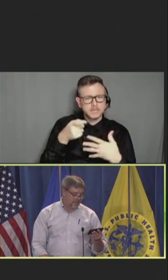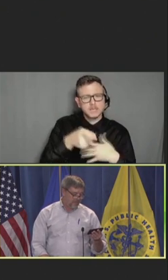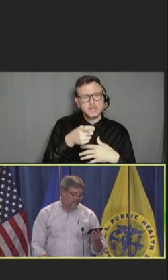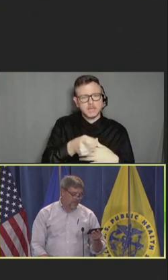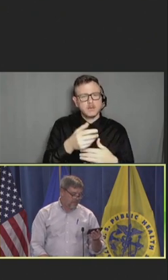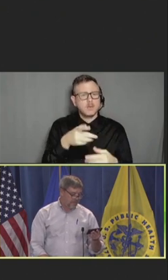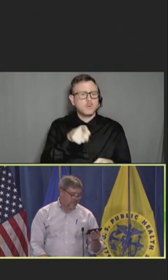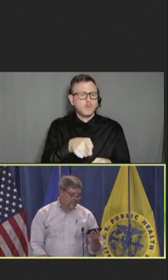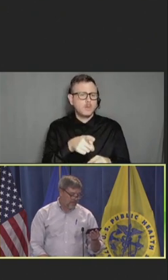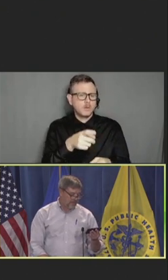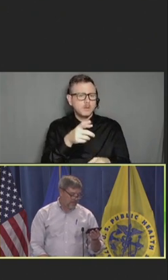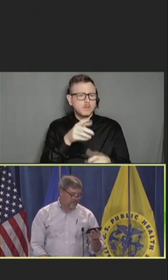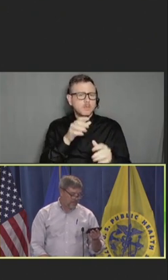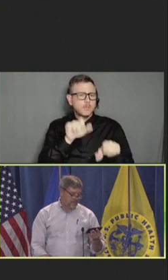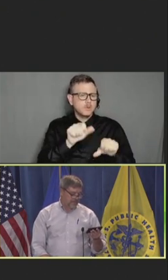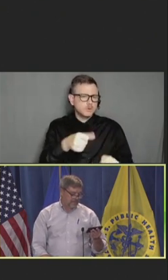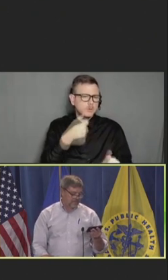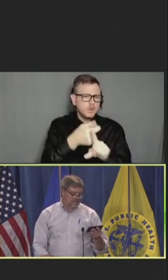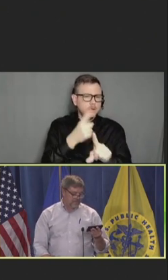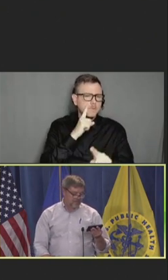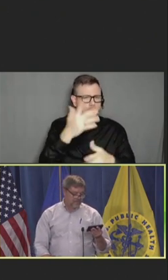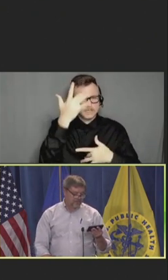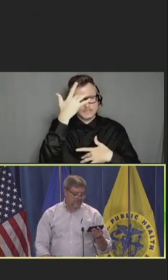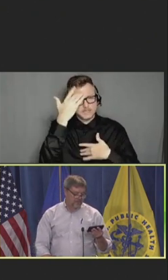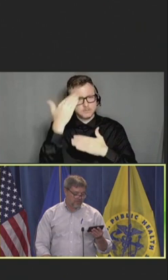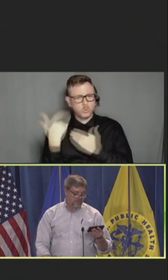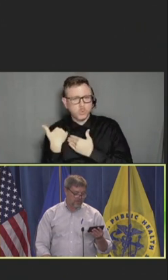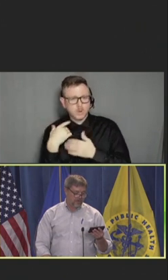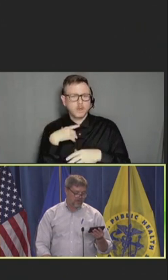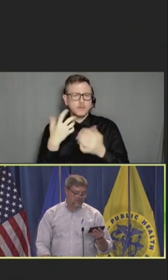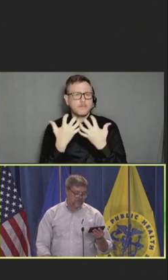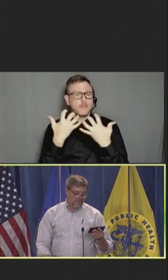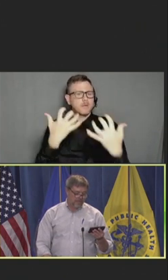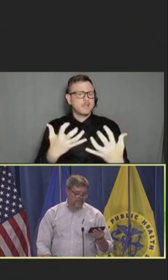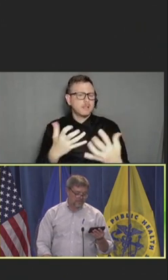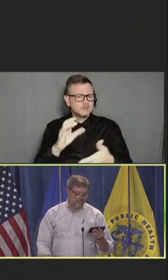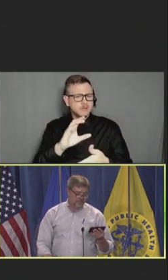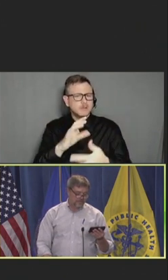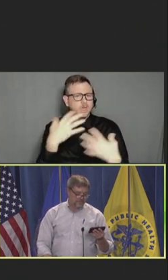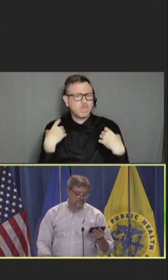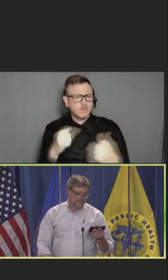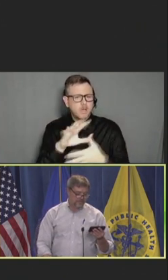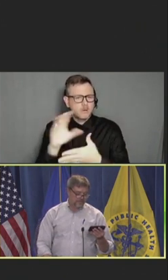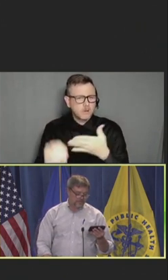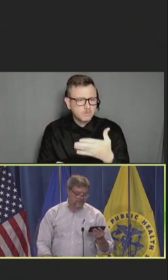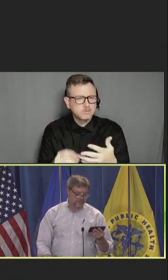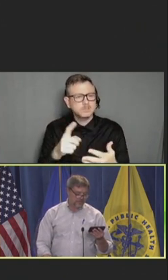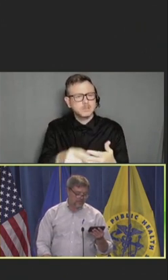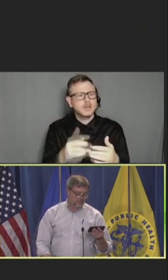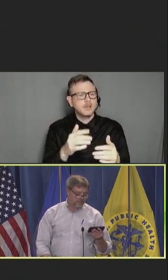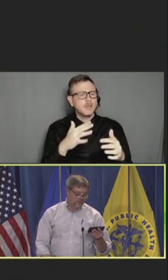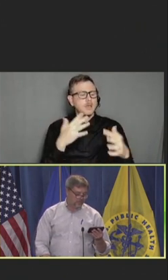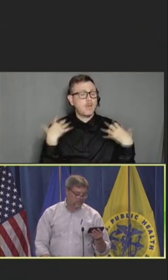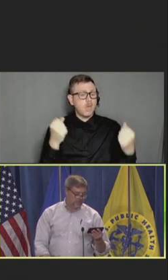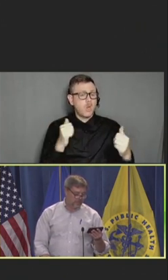equity, economic impact, national health priorities, and scientific feasibility into account in